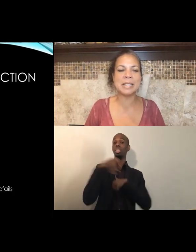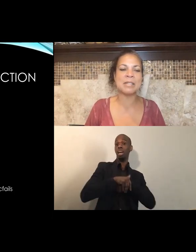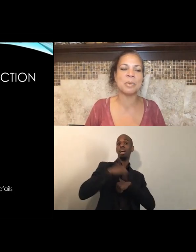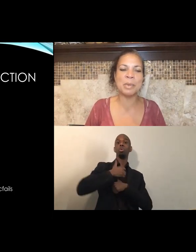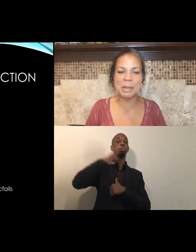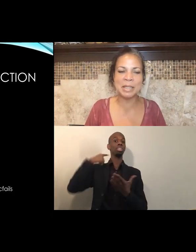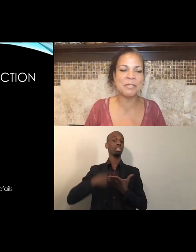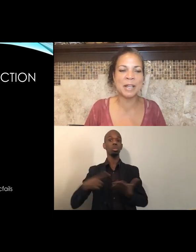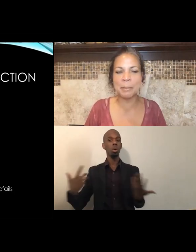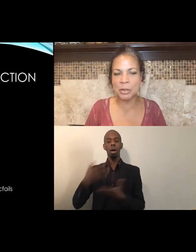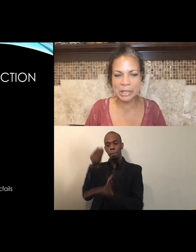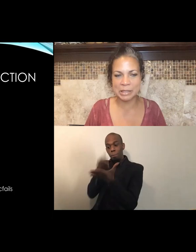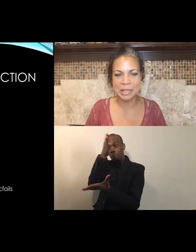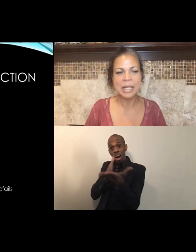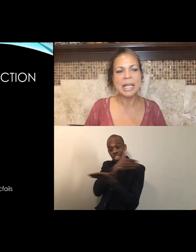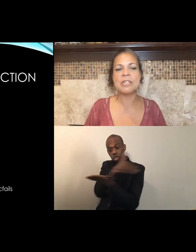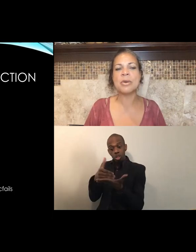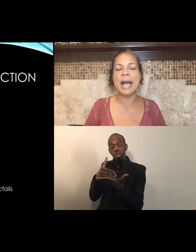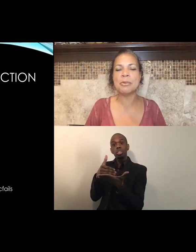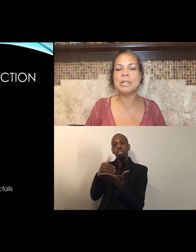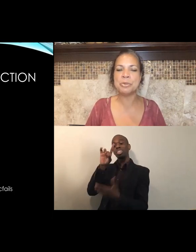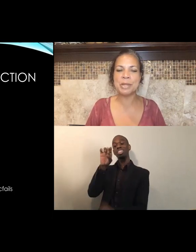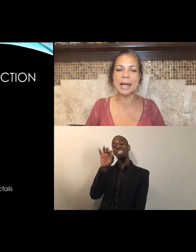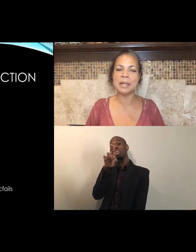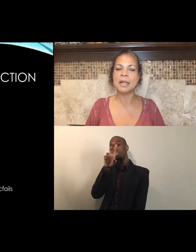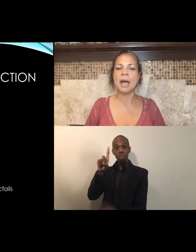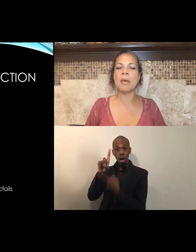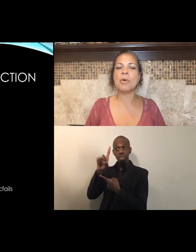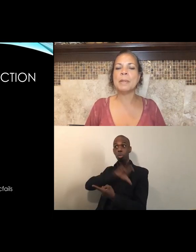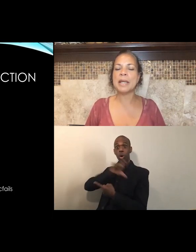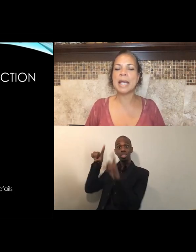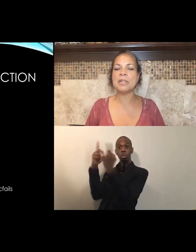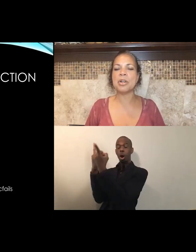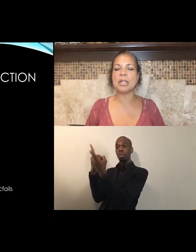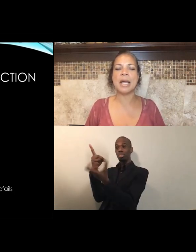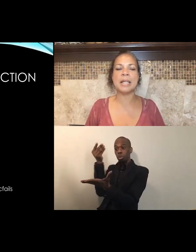that's what we mean, defund the police. And so how do we do that? We'll be engaging online.